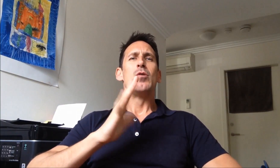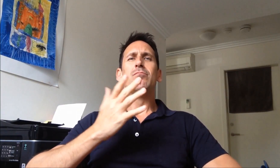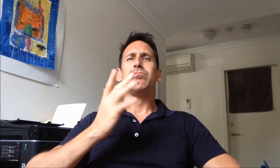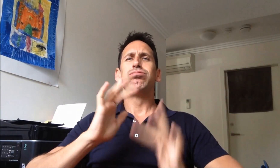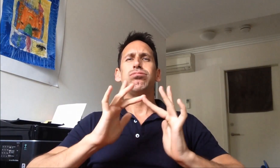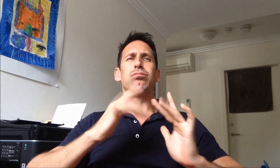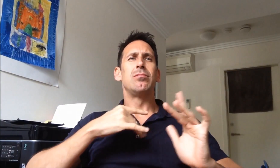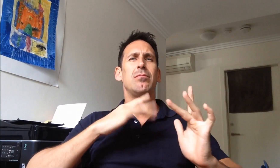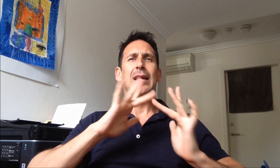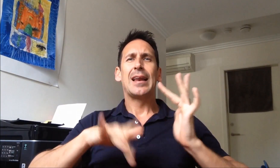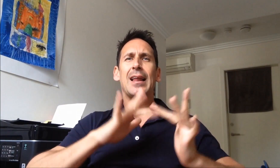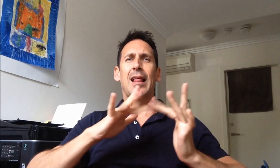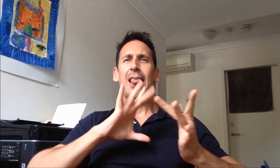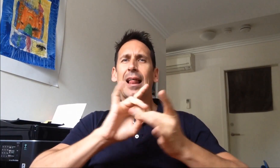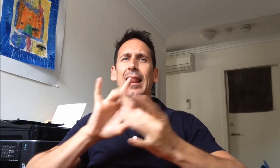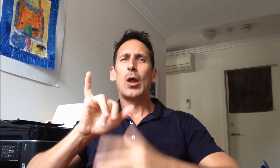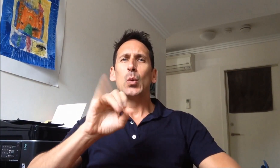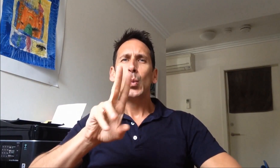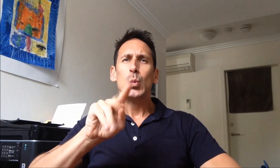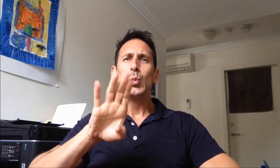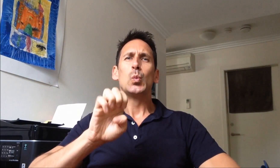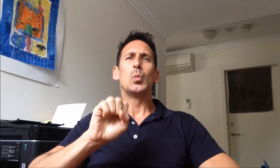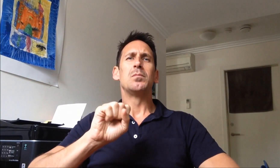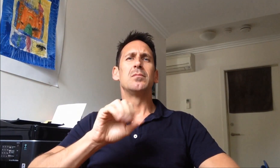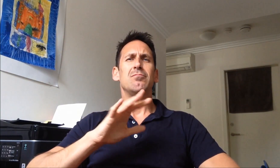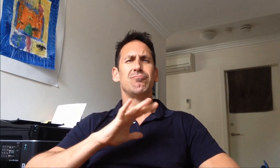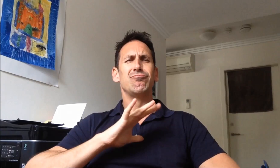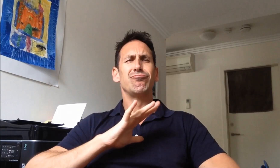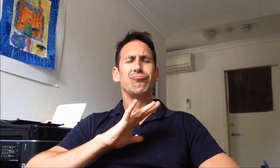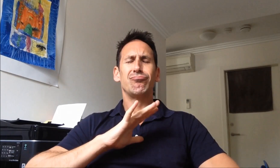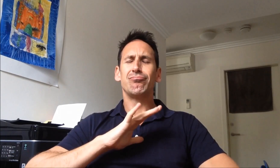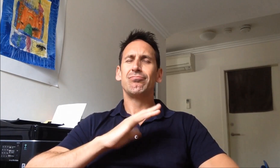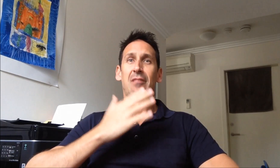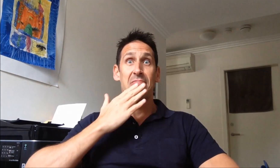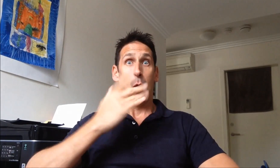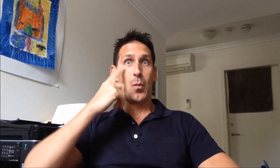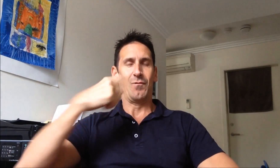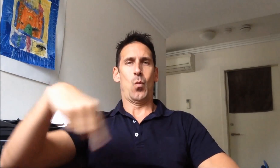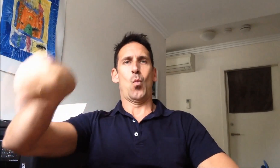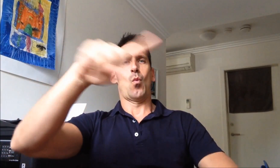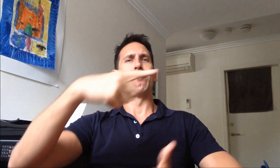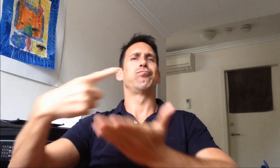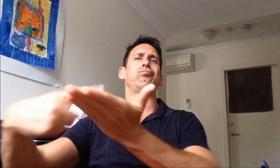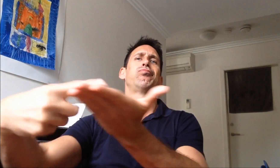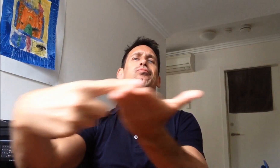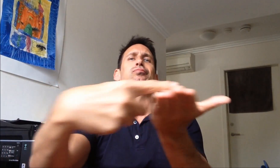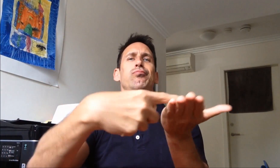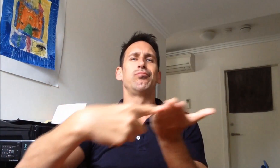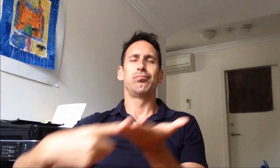The internet has provided this to me through Facebook, various web links and YouTube, and I want to thank everyone in the community